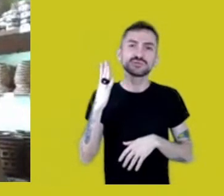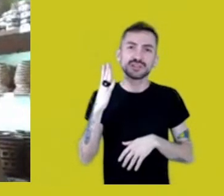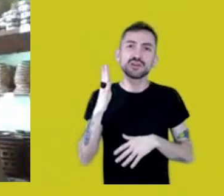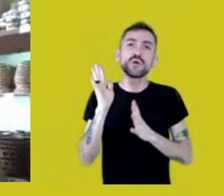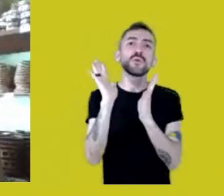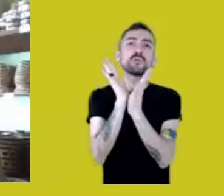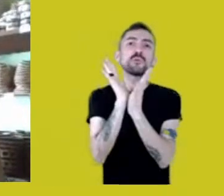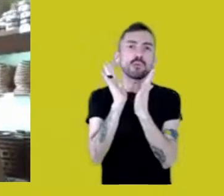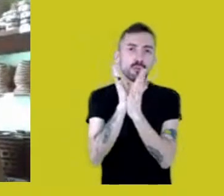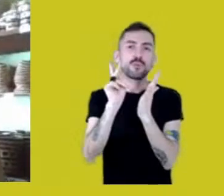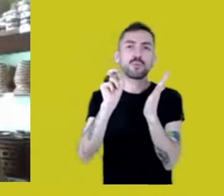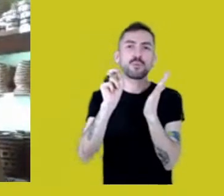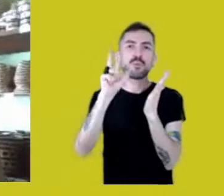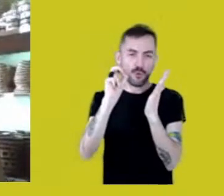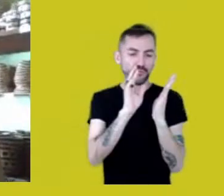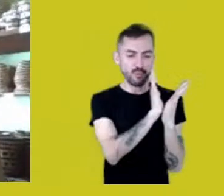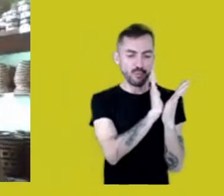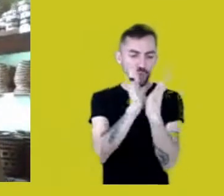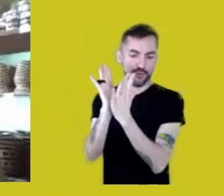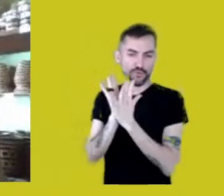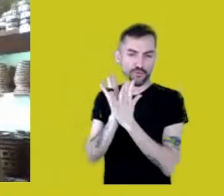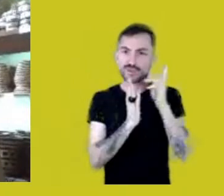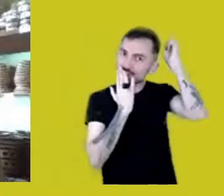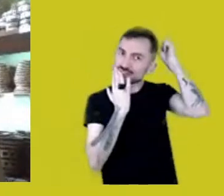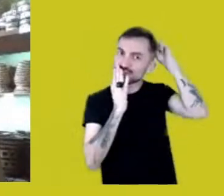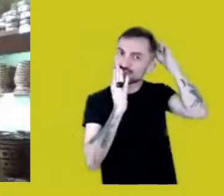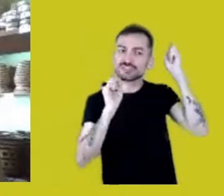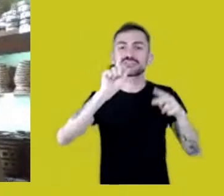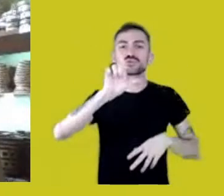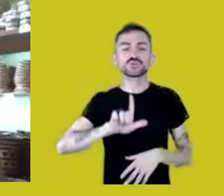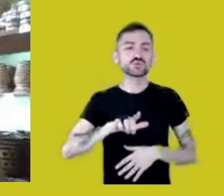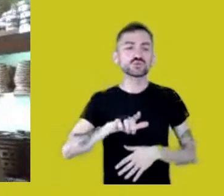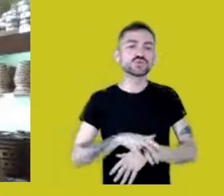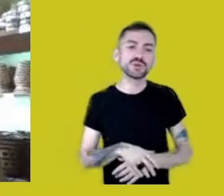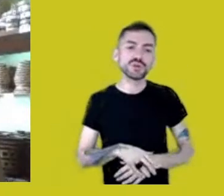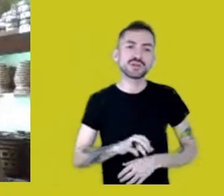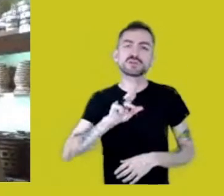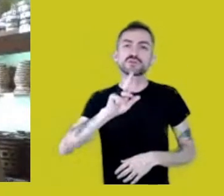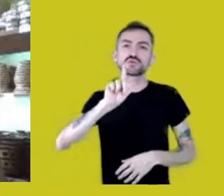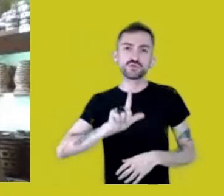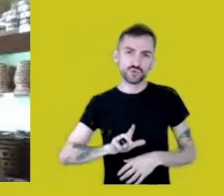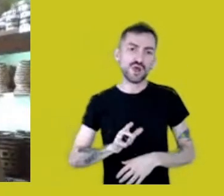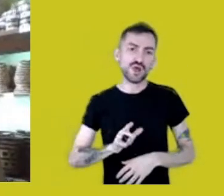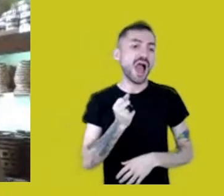I think he’s talking about descendants who don’t live in villages,